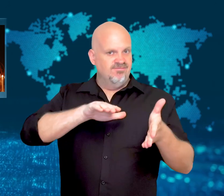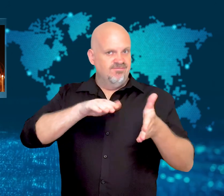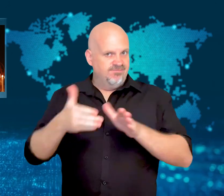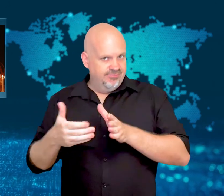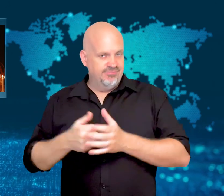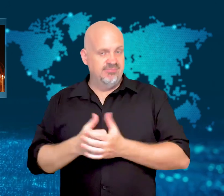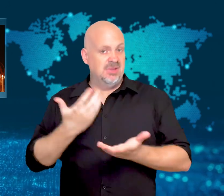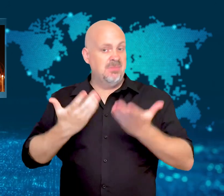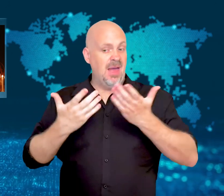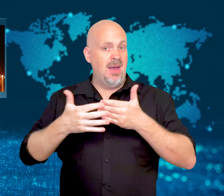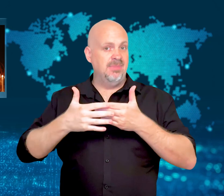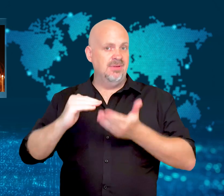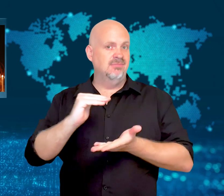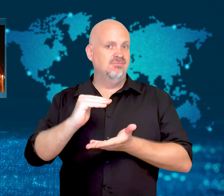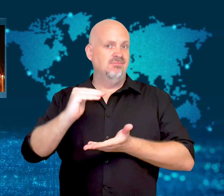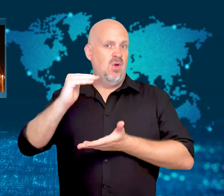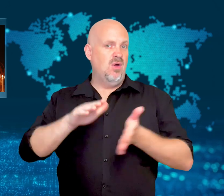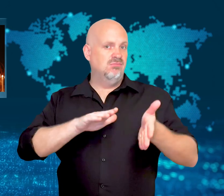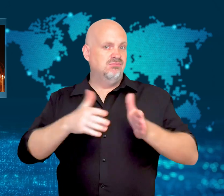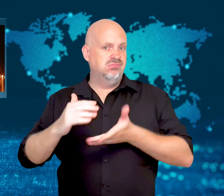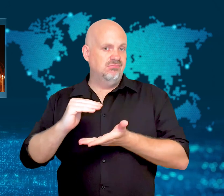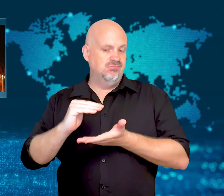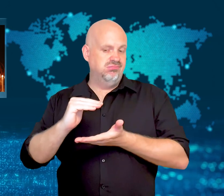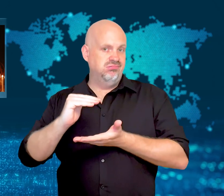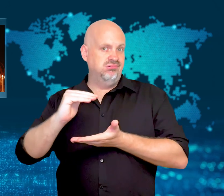so the fatality rate may rise.